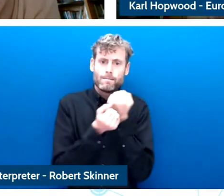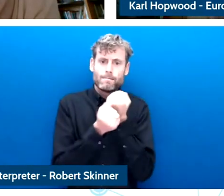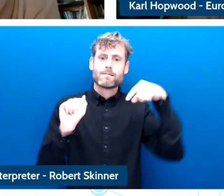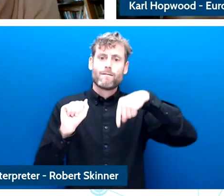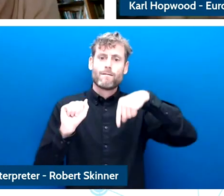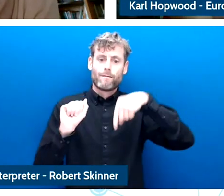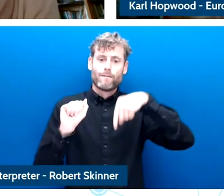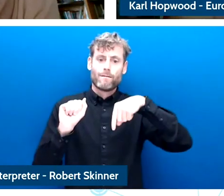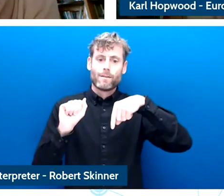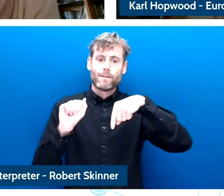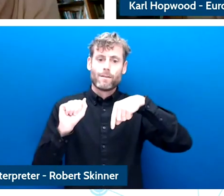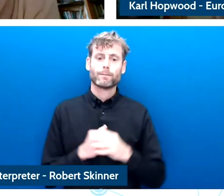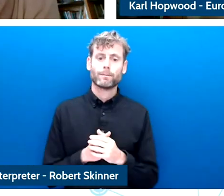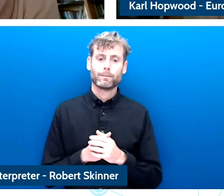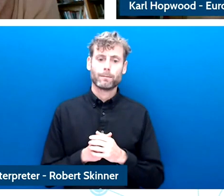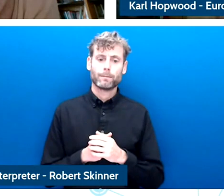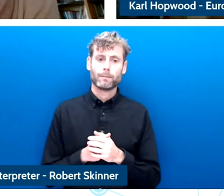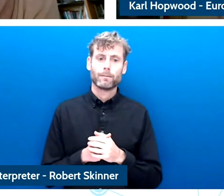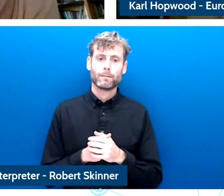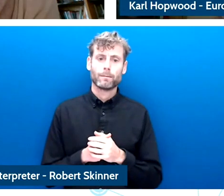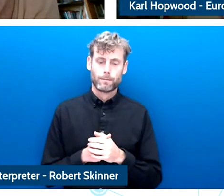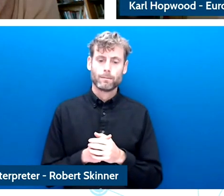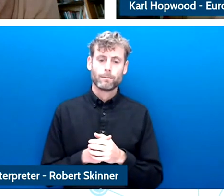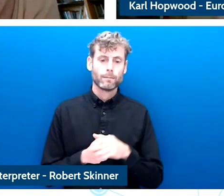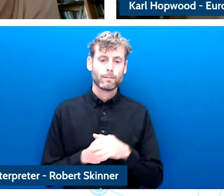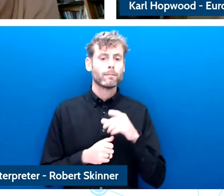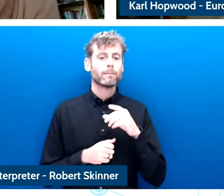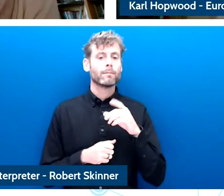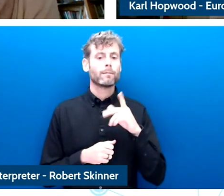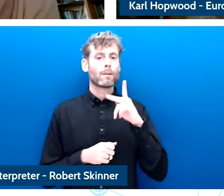different initiatives in this space that it's difficult for us people who